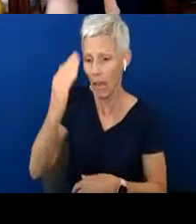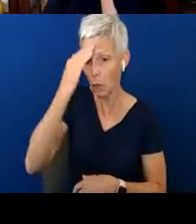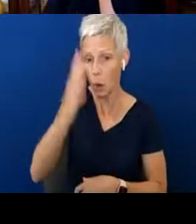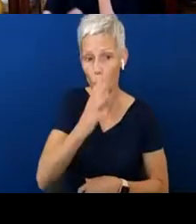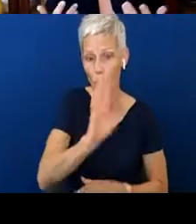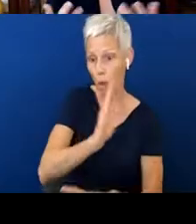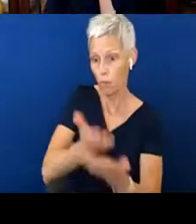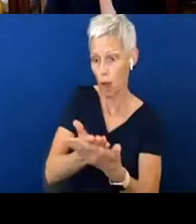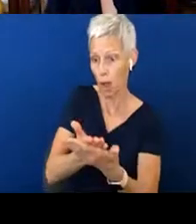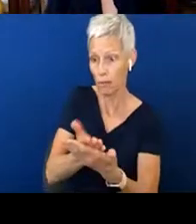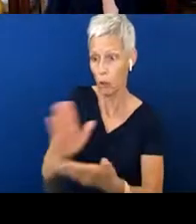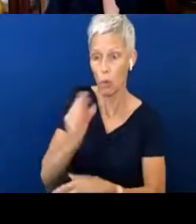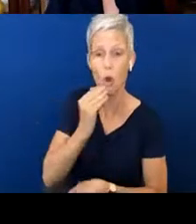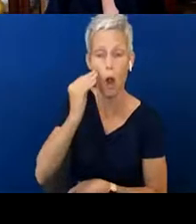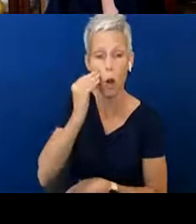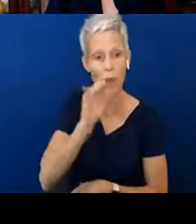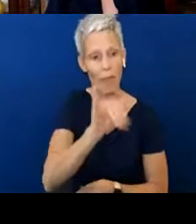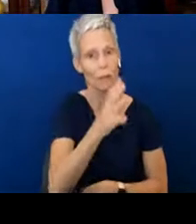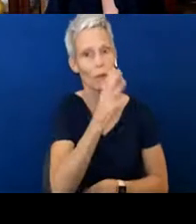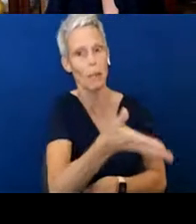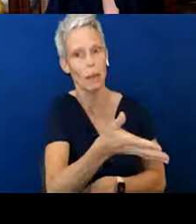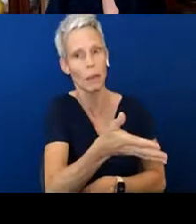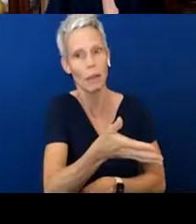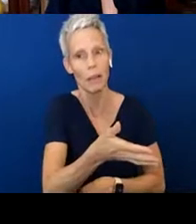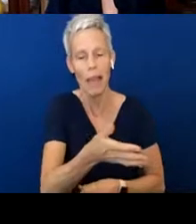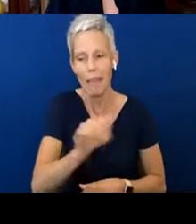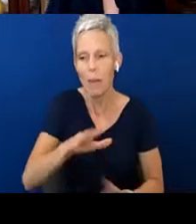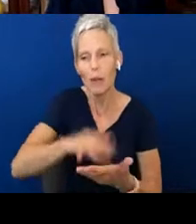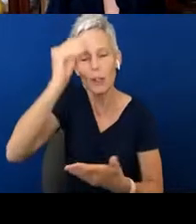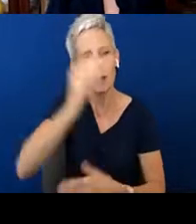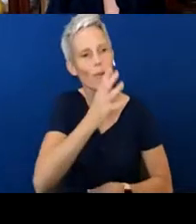And then obviously they learn, Granny's a pretty cool person to have here because she plays with me